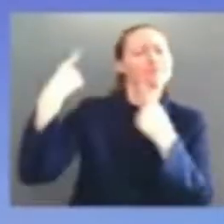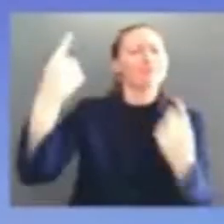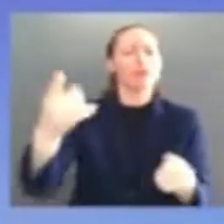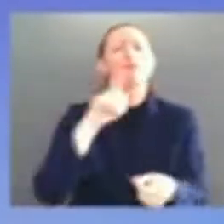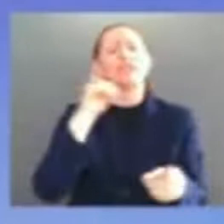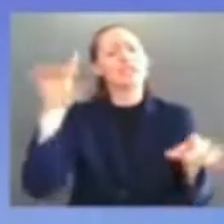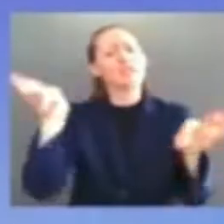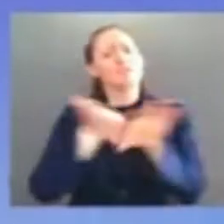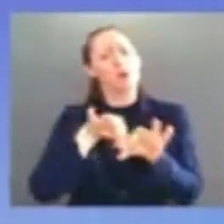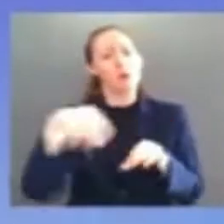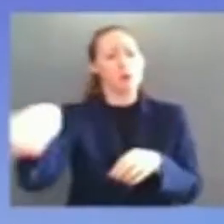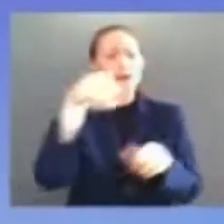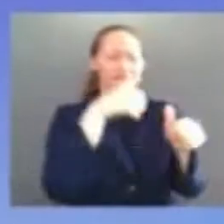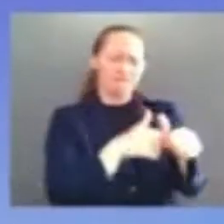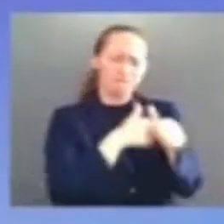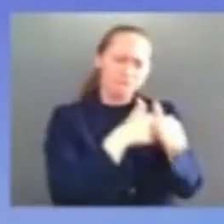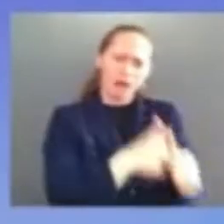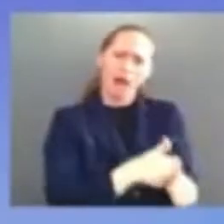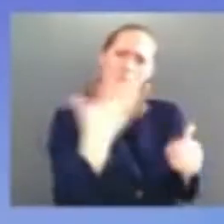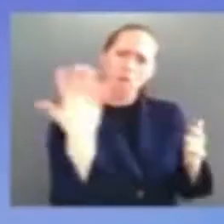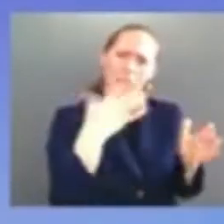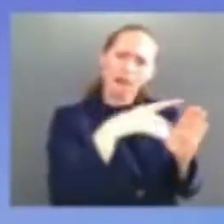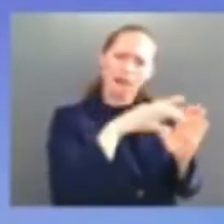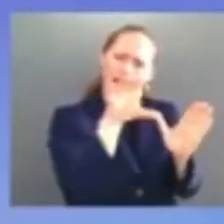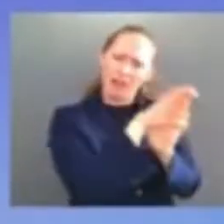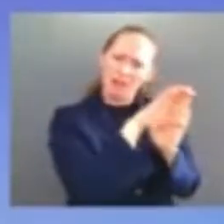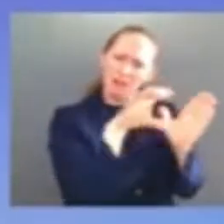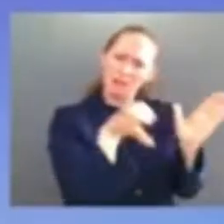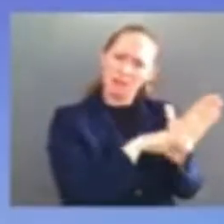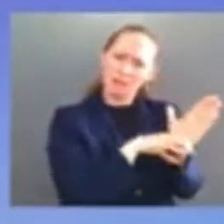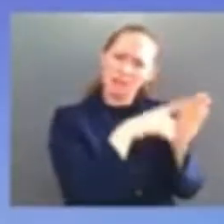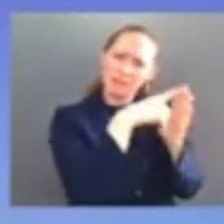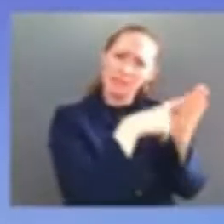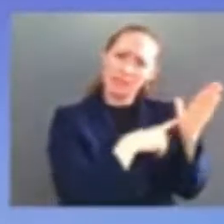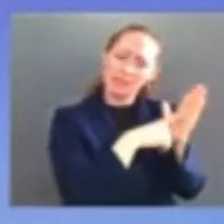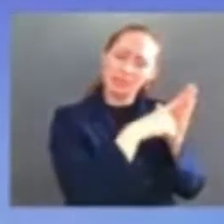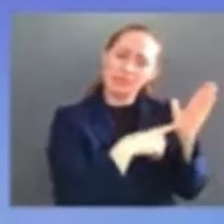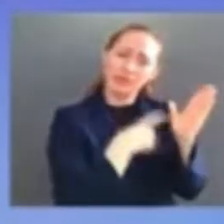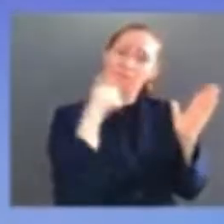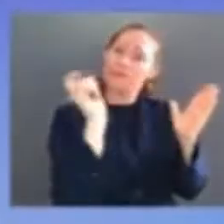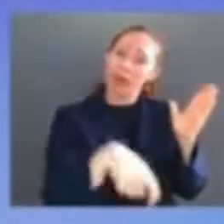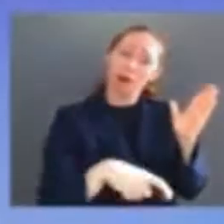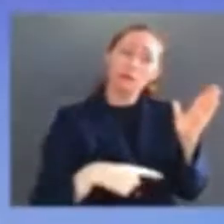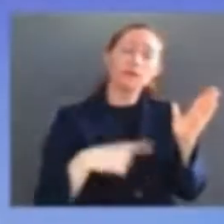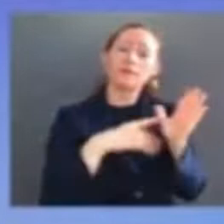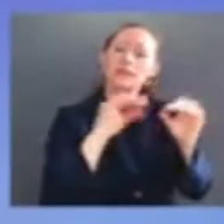and the consent of the senate the advice beforehand and the consent judge jackson